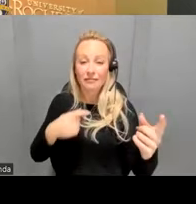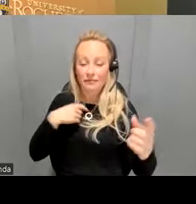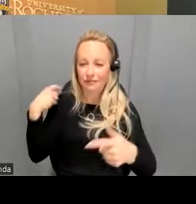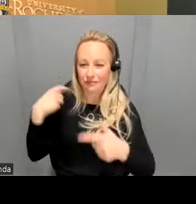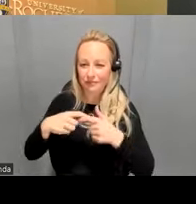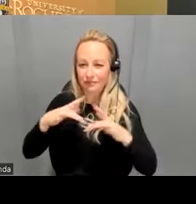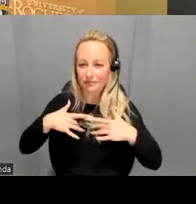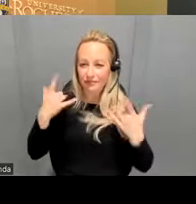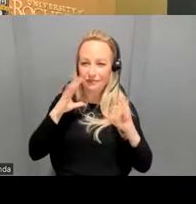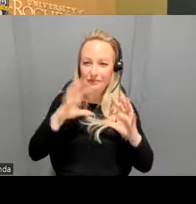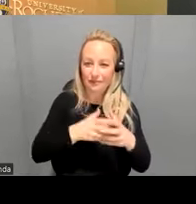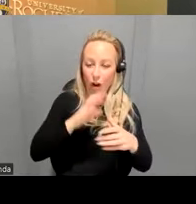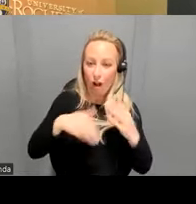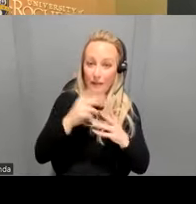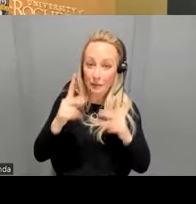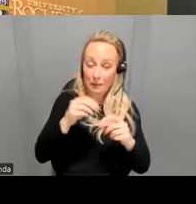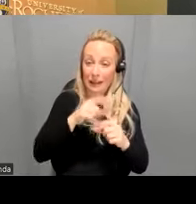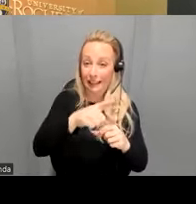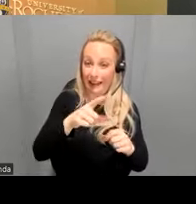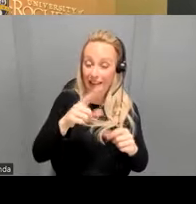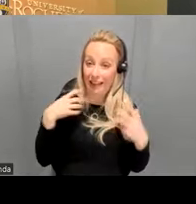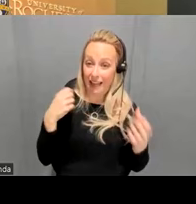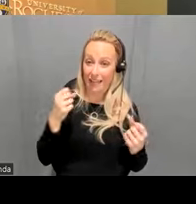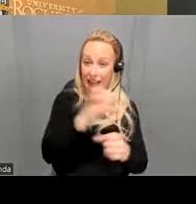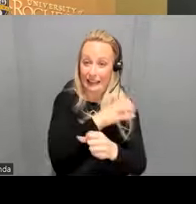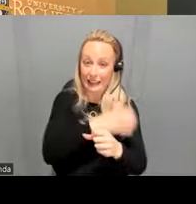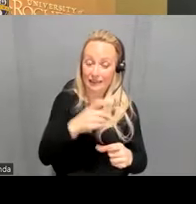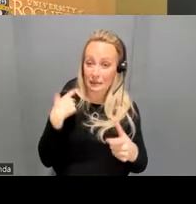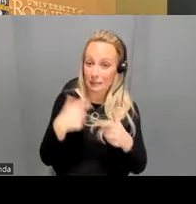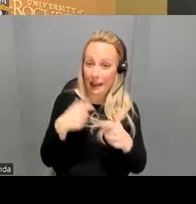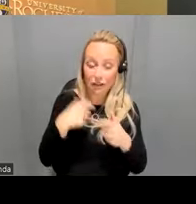providers in that mental health clinic they speak Spanish so we don't need to use interpreters um